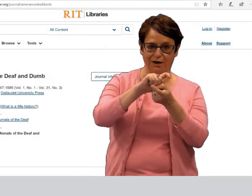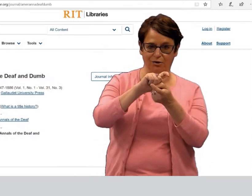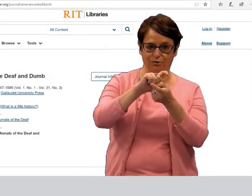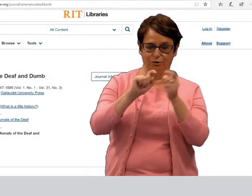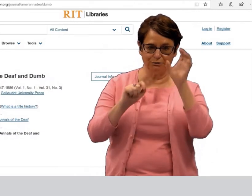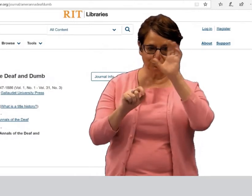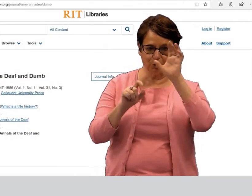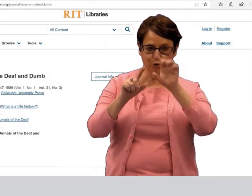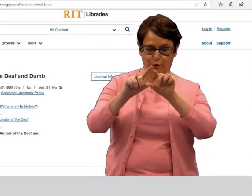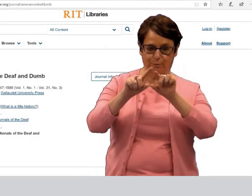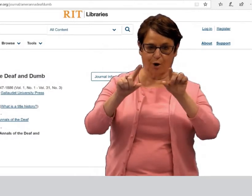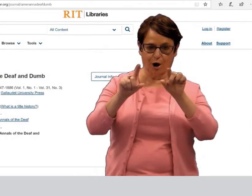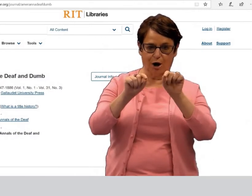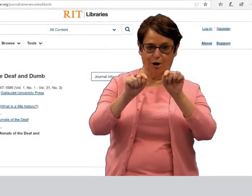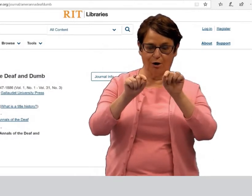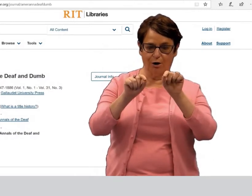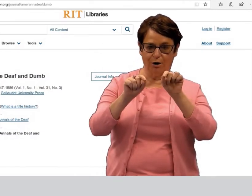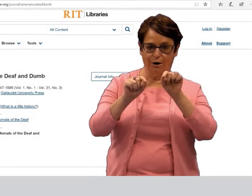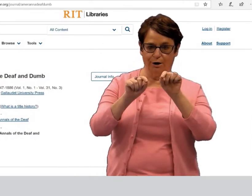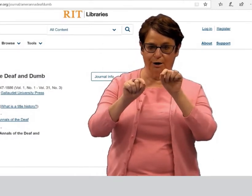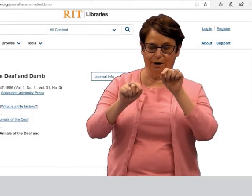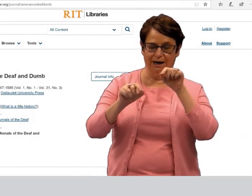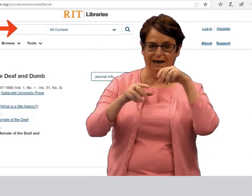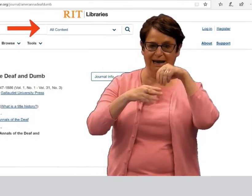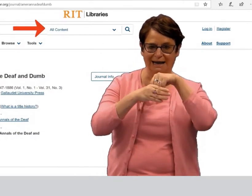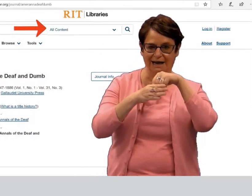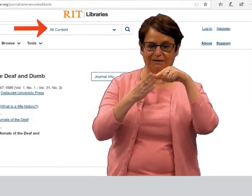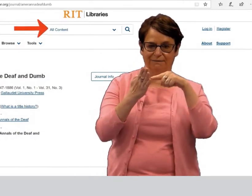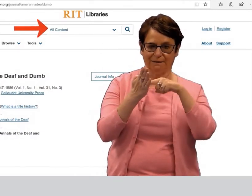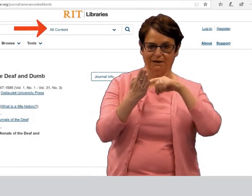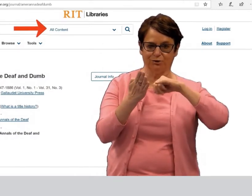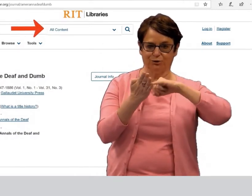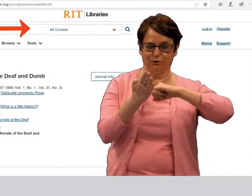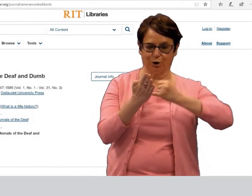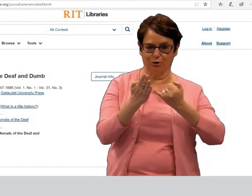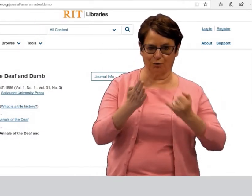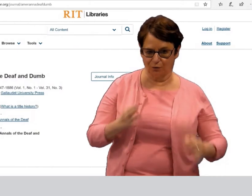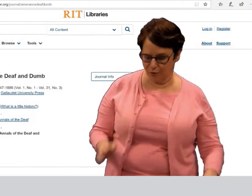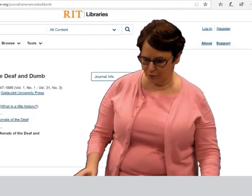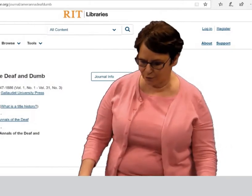Make sure you change the search bar to In This Journal.